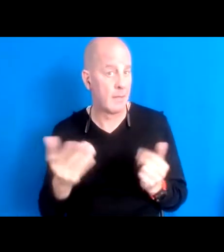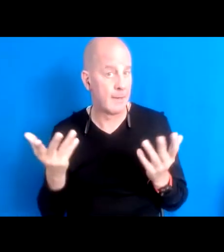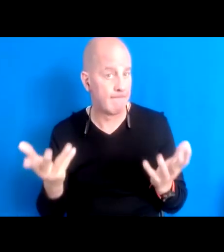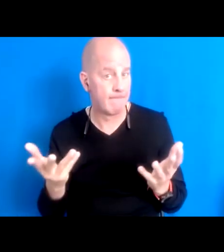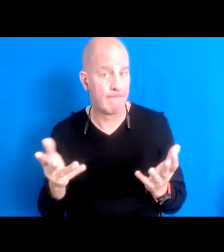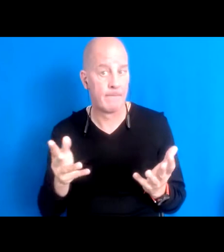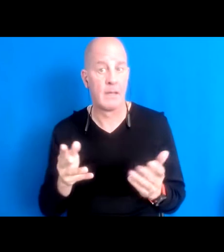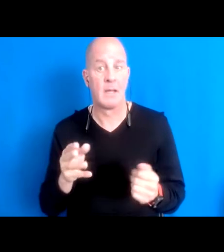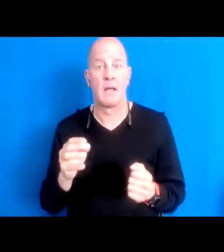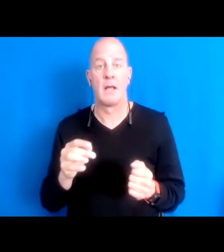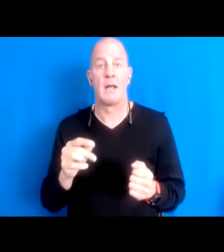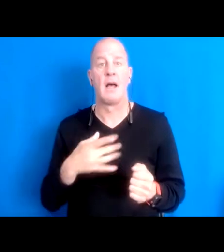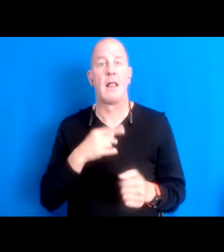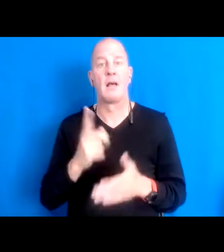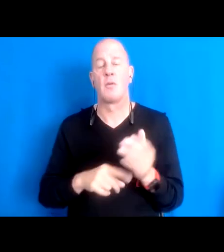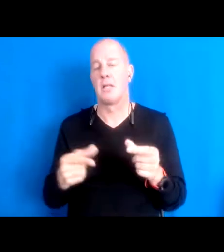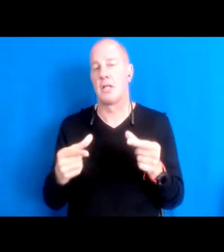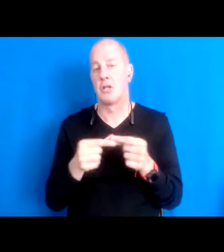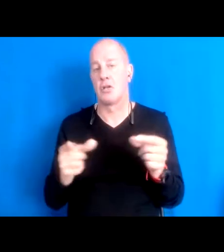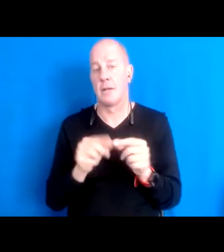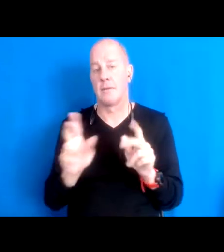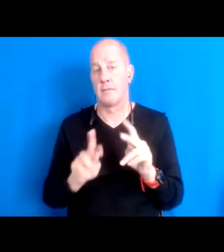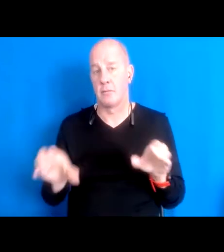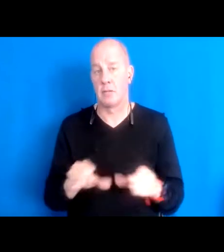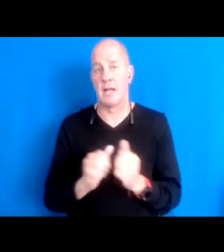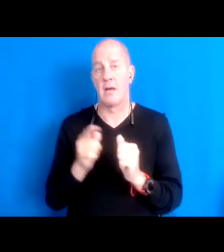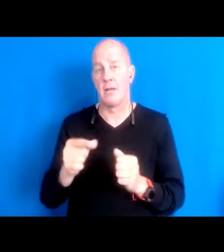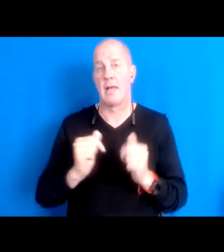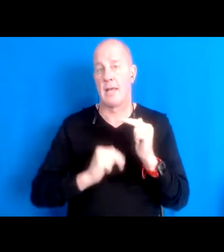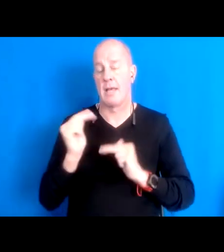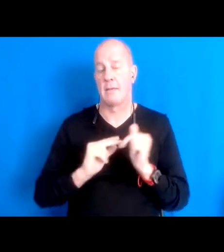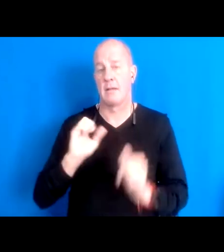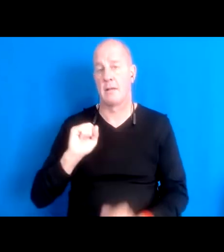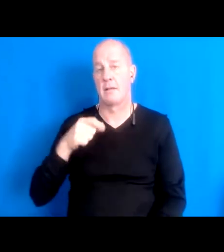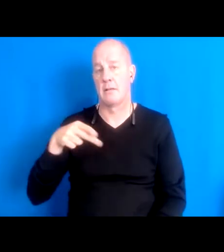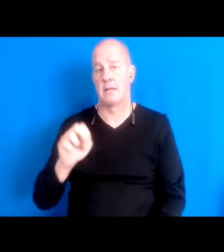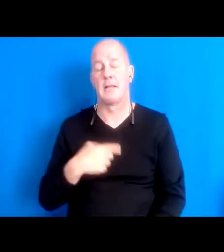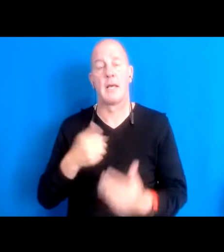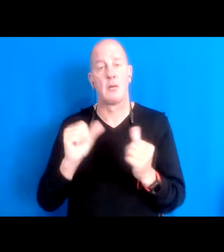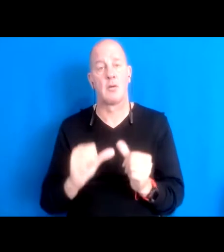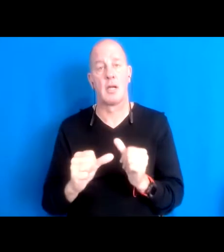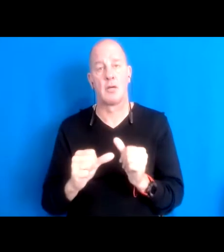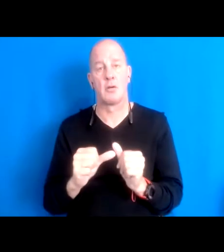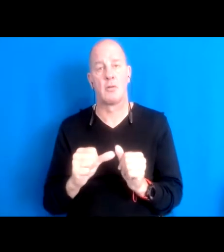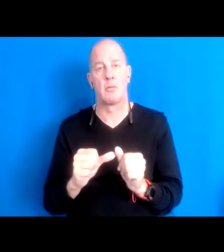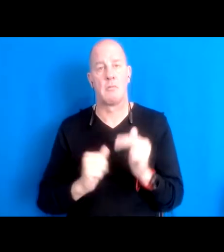I like what the Japanese are doing and how they create space. 15:52:44 So I'm trying to replicate some of those things, but yeah that's I guess that's